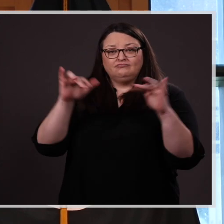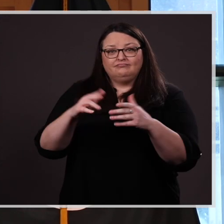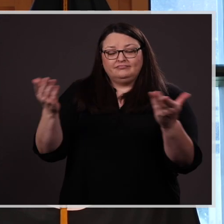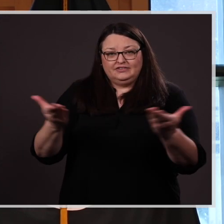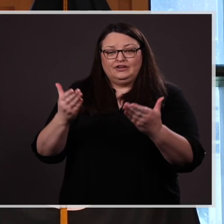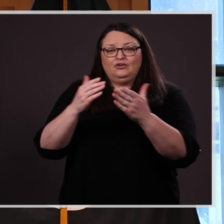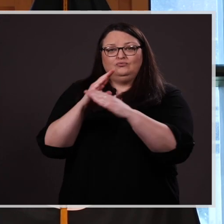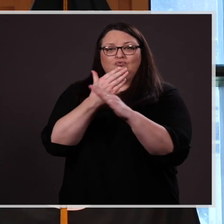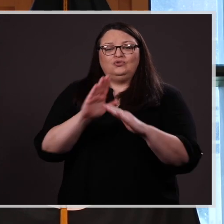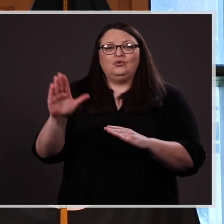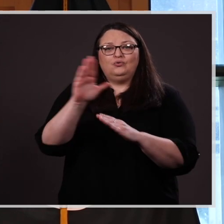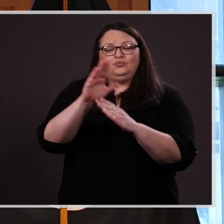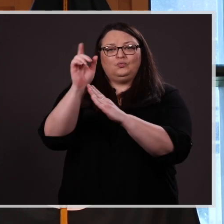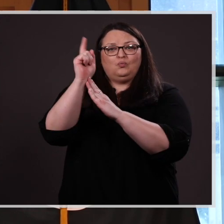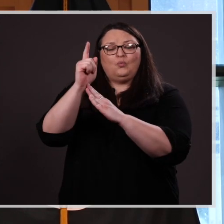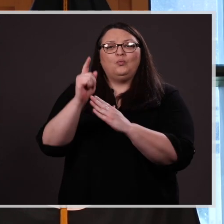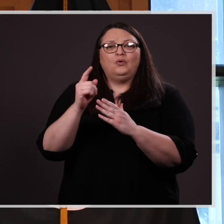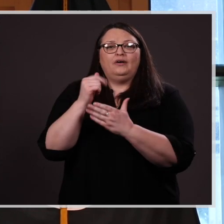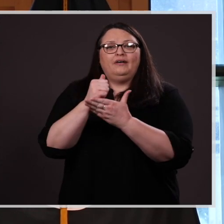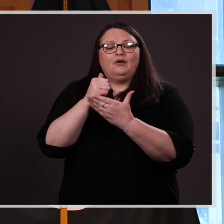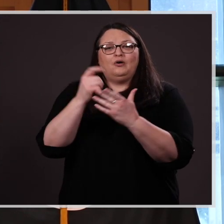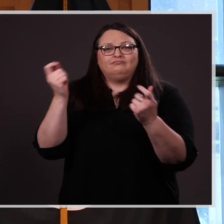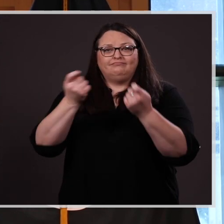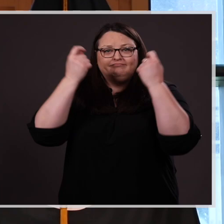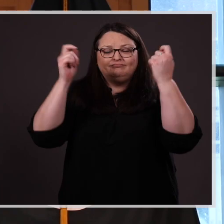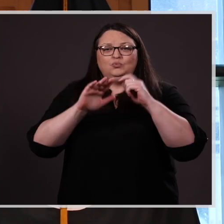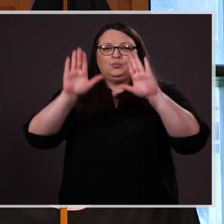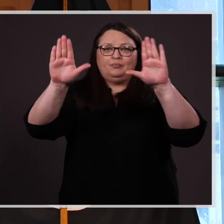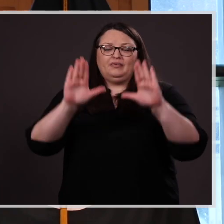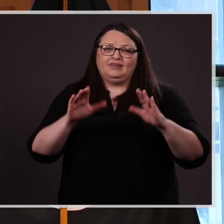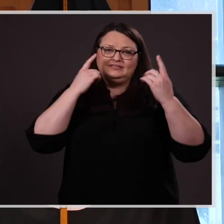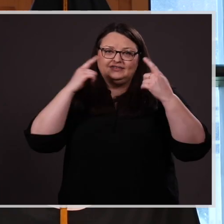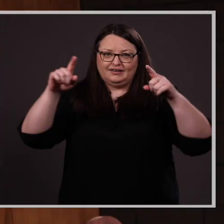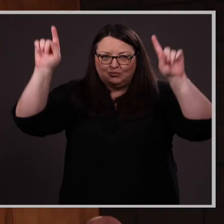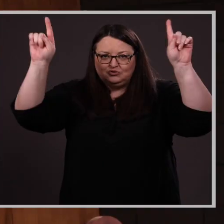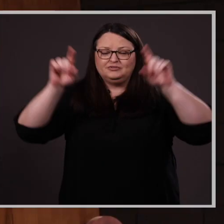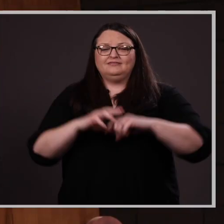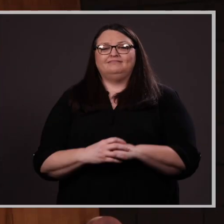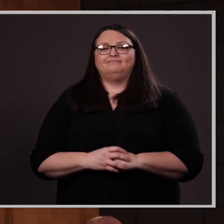moment, and to help celebrate in your amazing accomplishments.